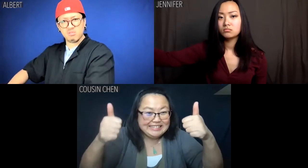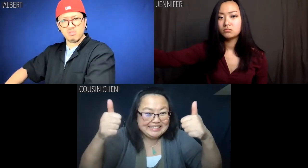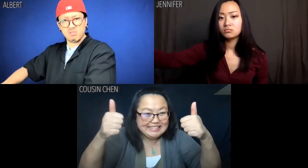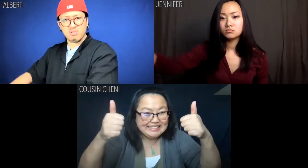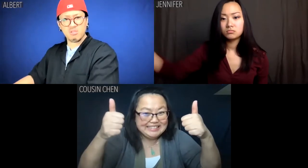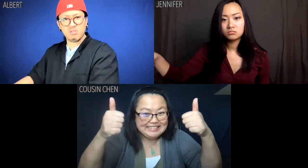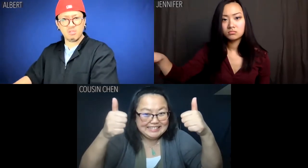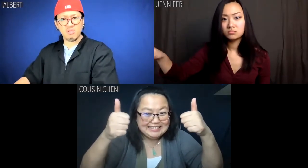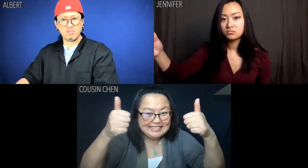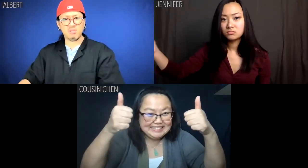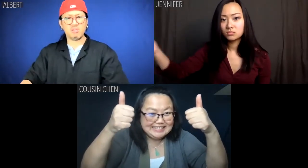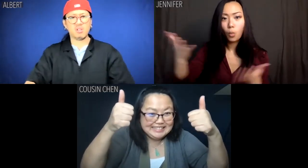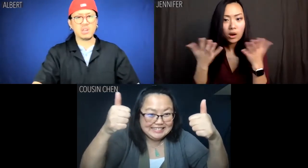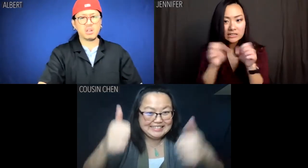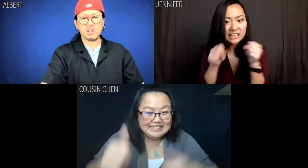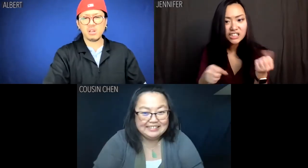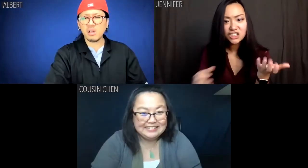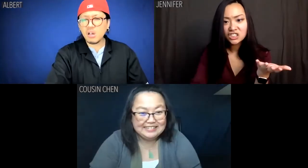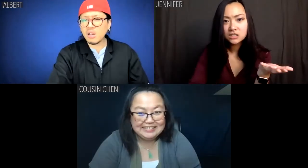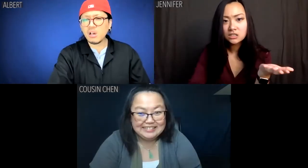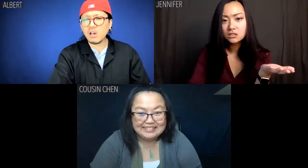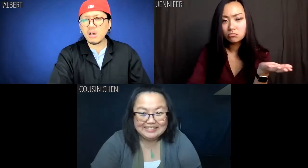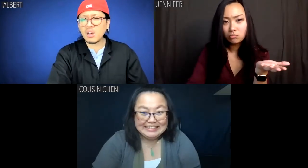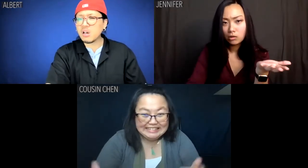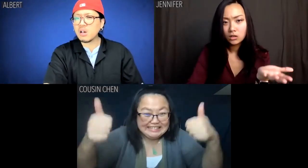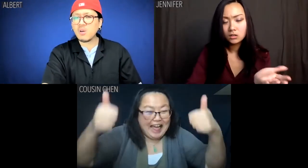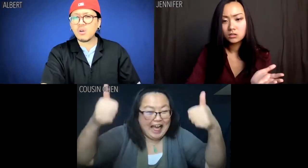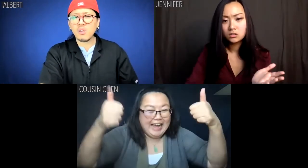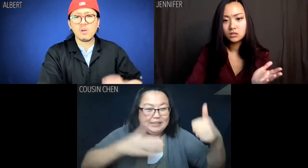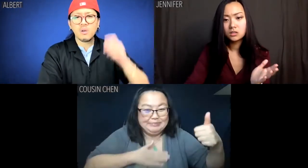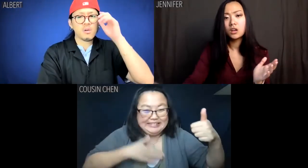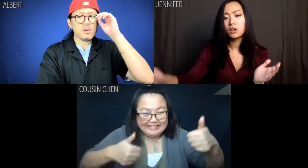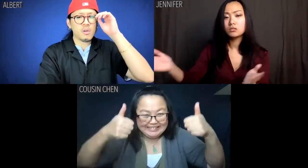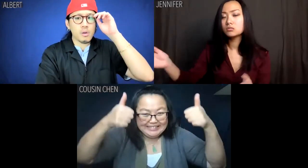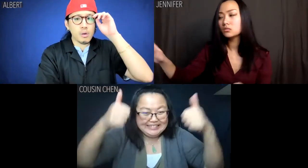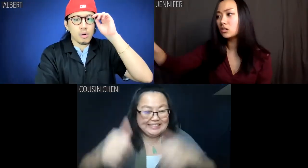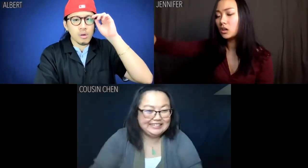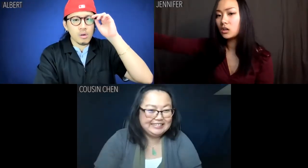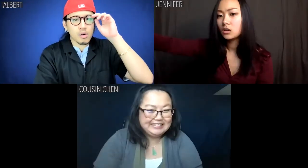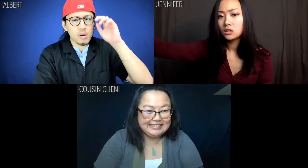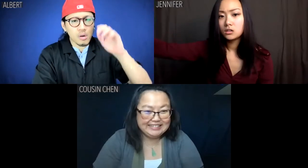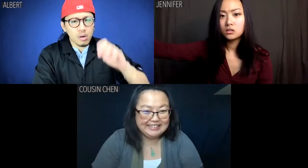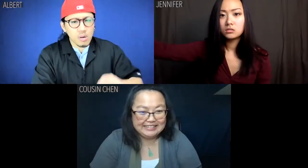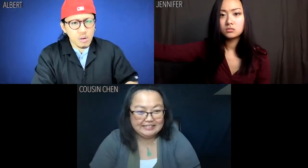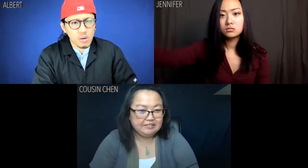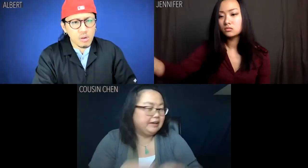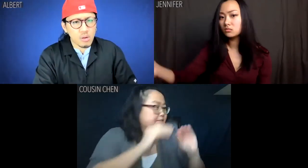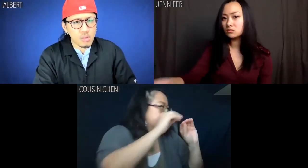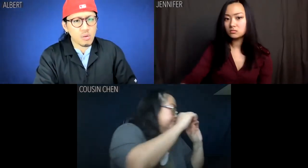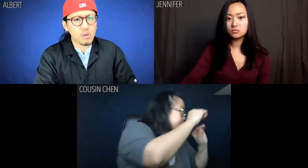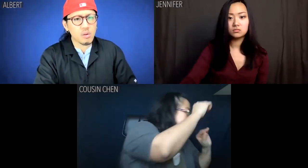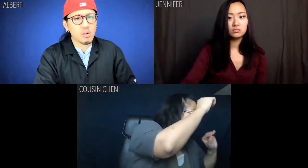Cousin Chen: Louder. Jennifer: What station? Cousin Chen: Just louder please.